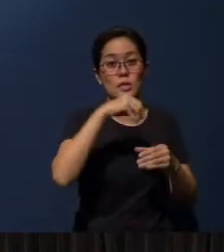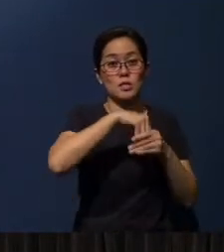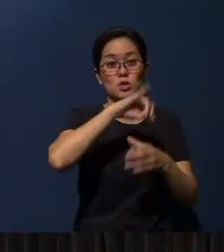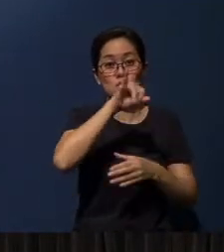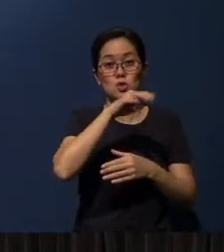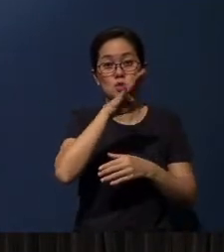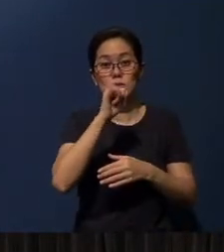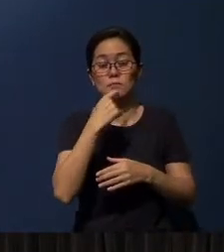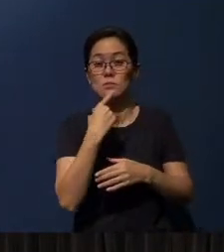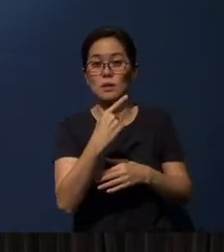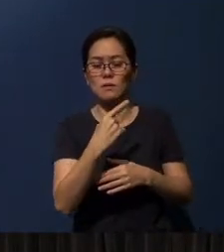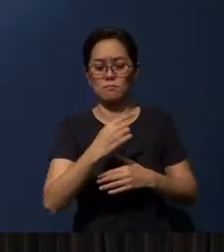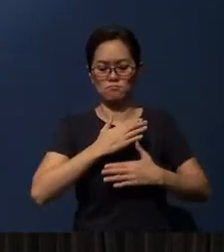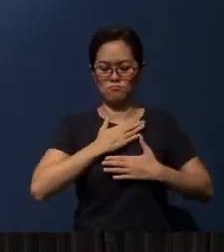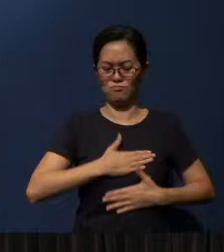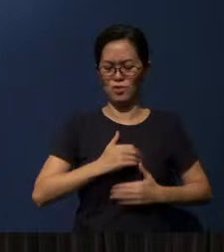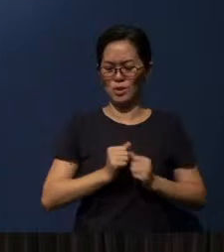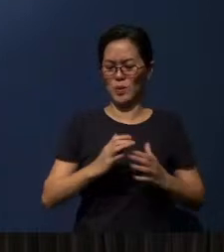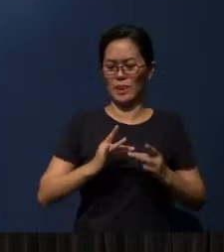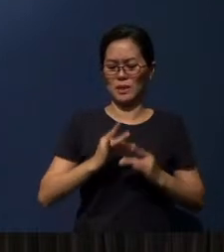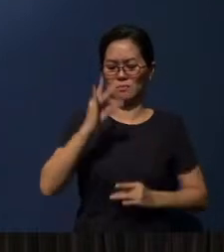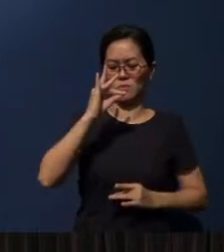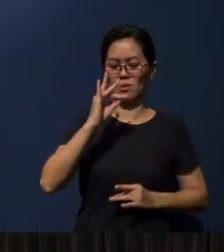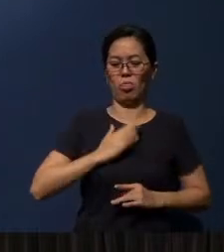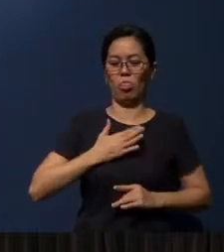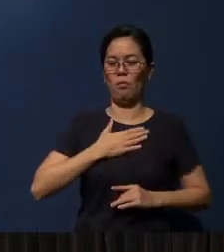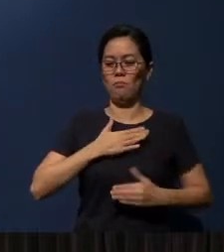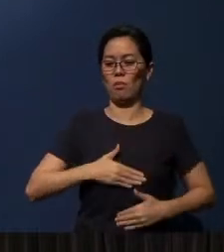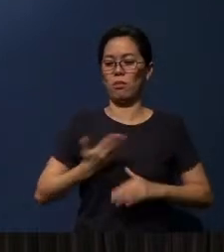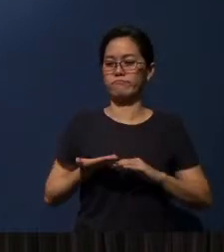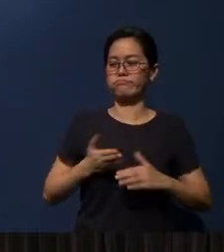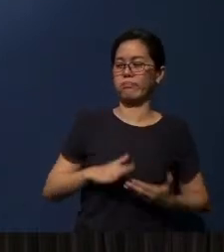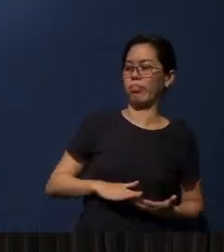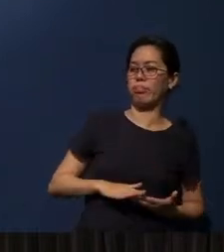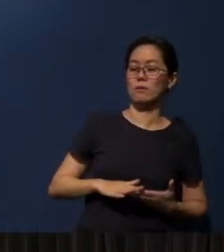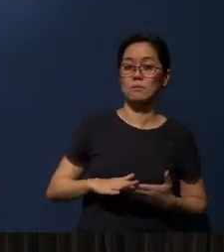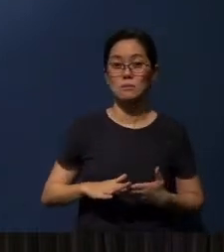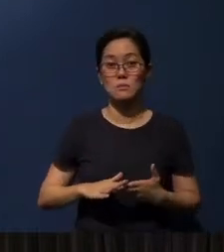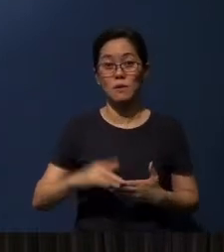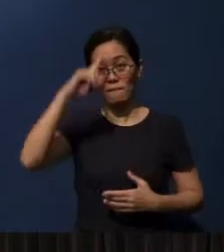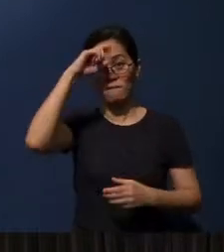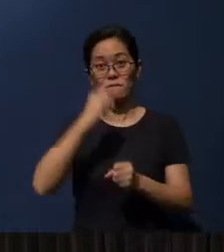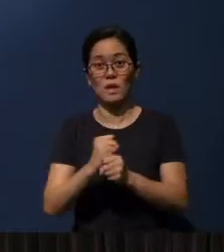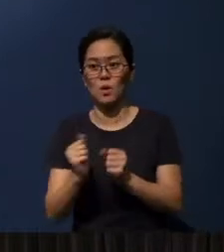“As the body without the spirit is dead, so faith without deeds is dead.”